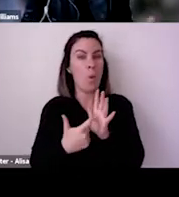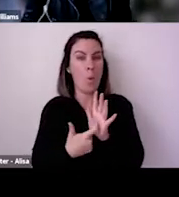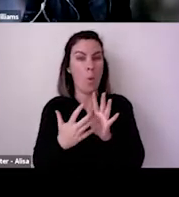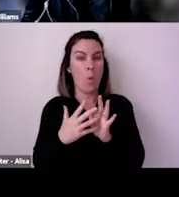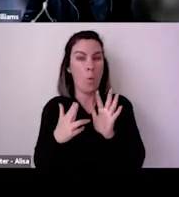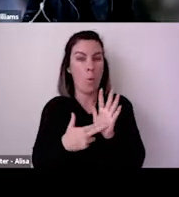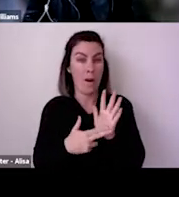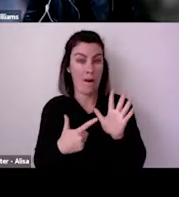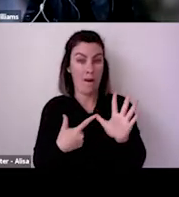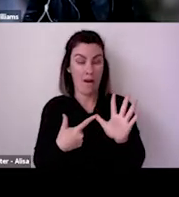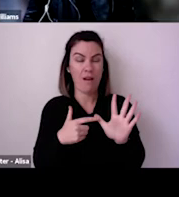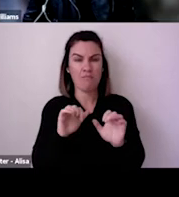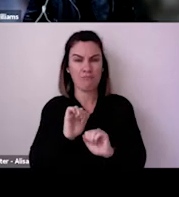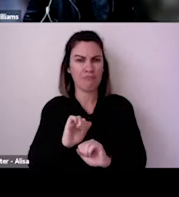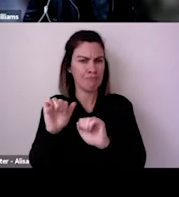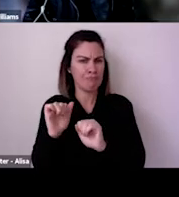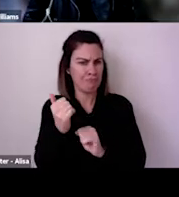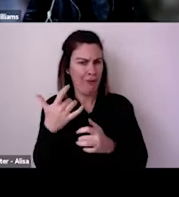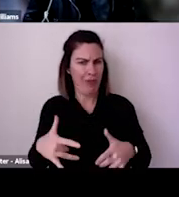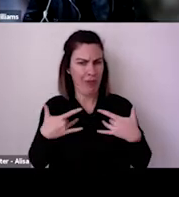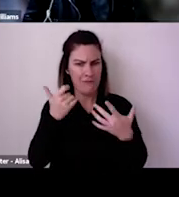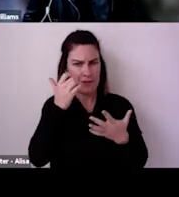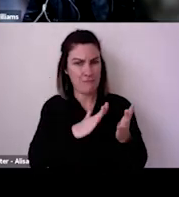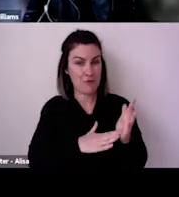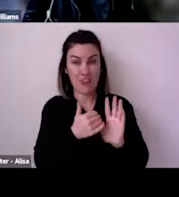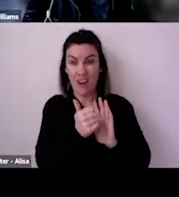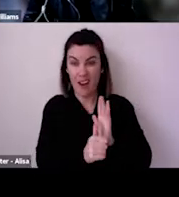the Arts yet again is distinguished by its ability to move quickly and do excellent work